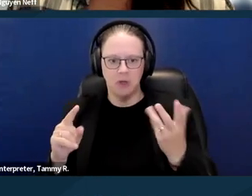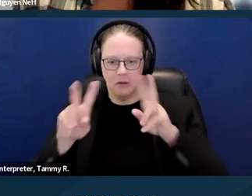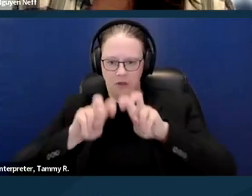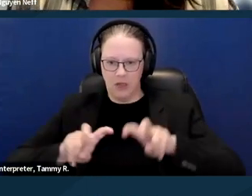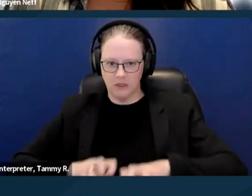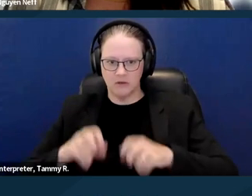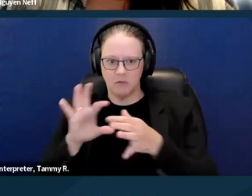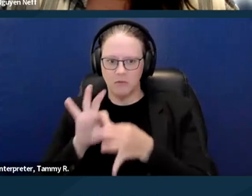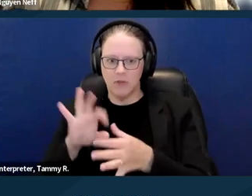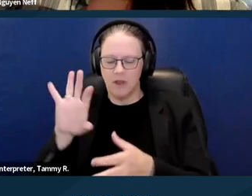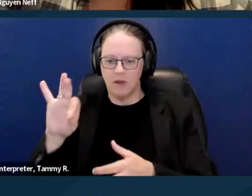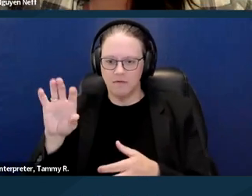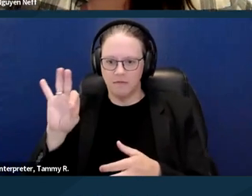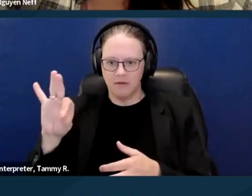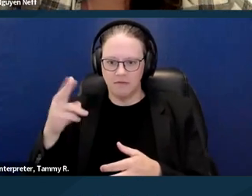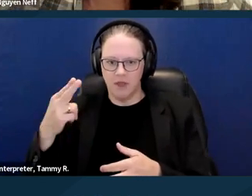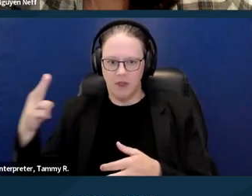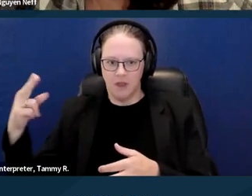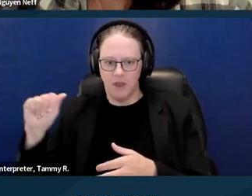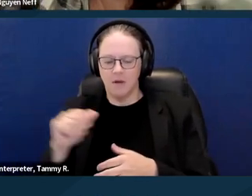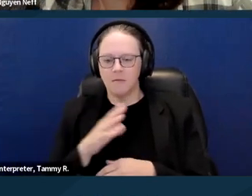can be seen as like a baseline and FEHA can build upon that.